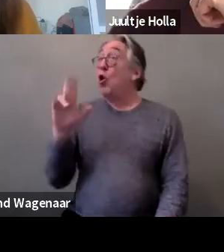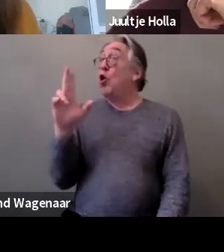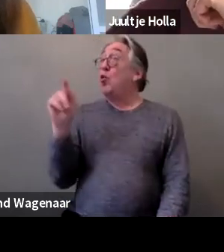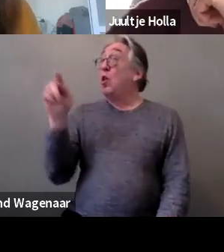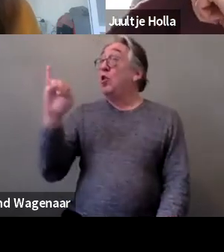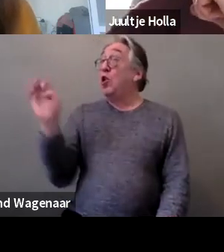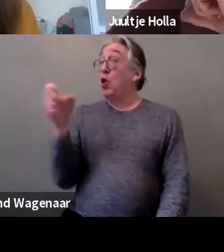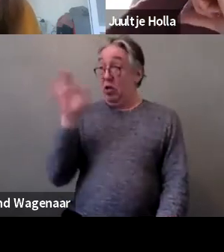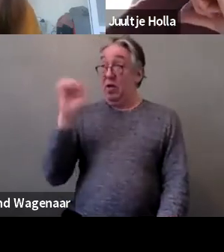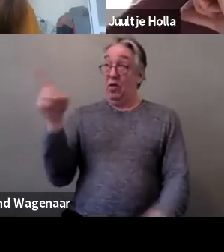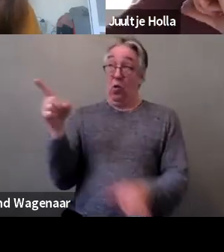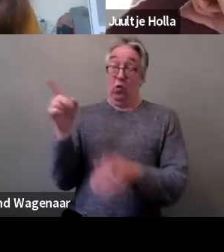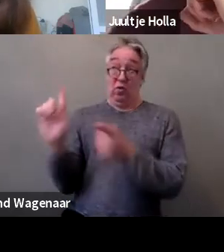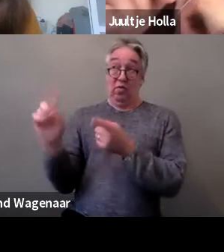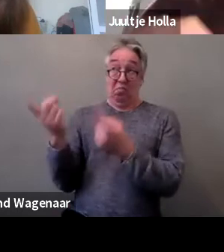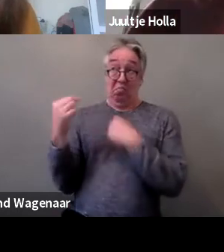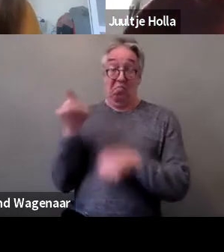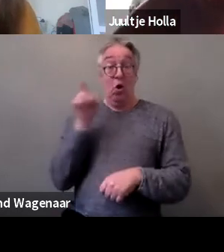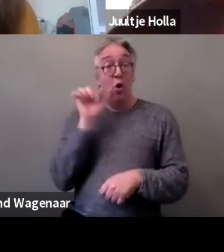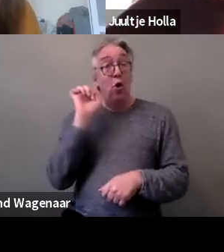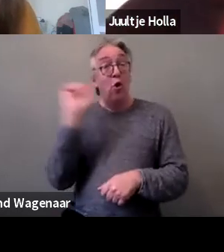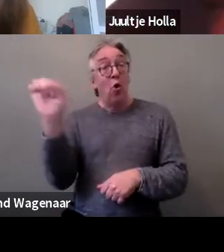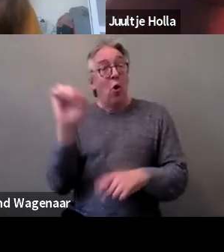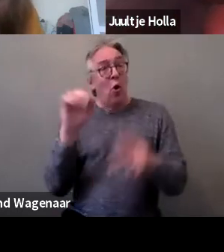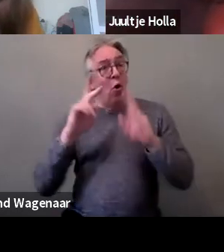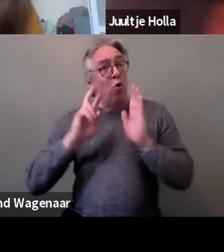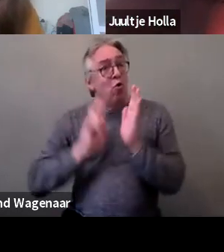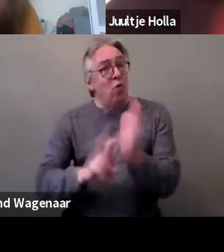in the research that has been done what was your experience